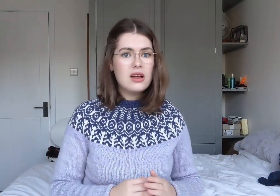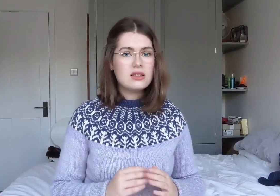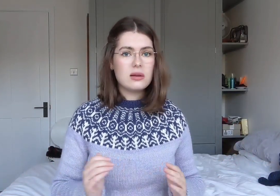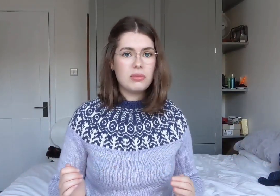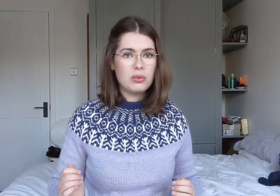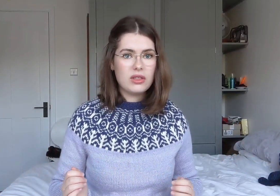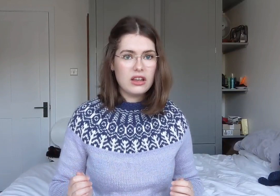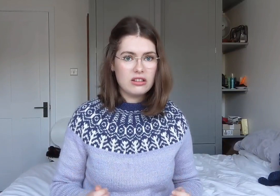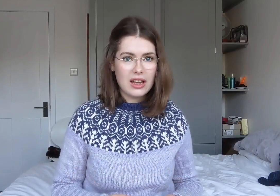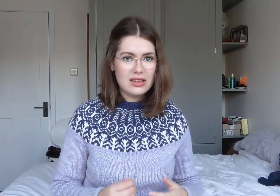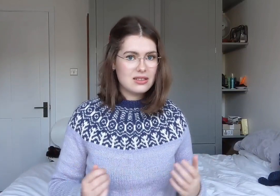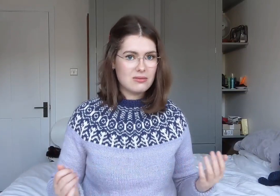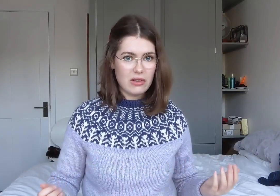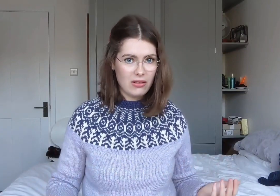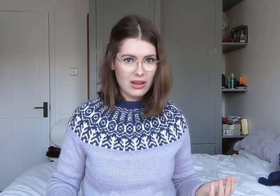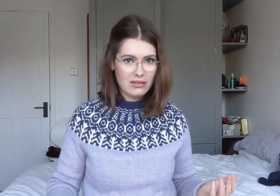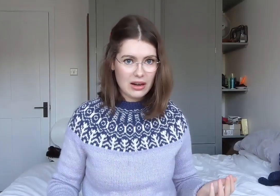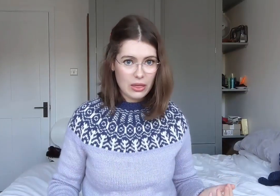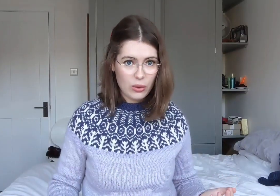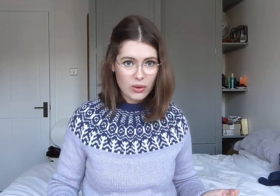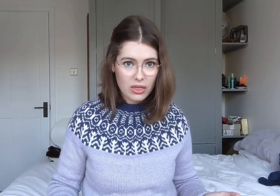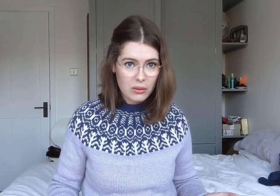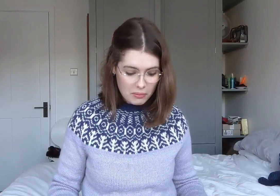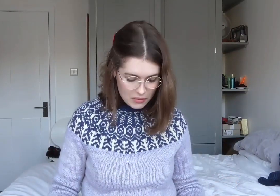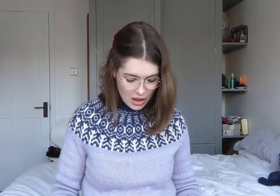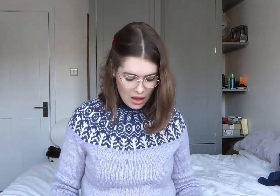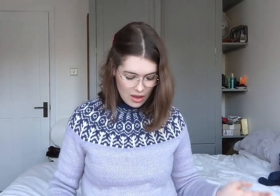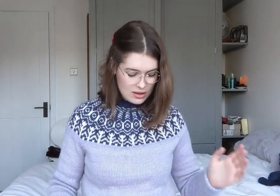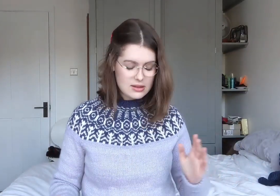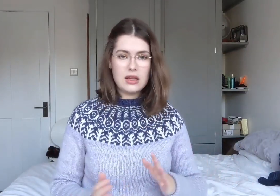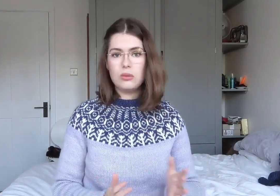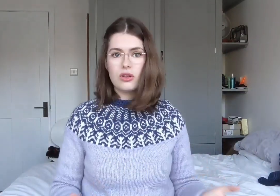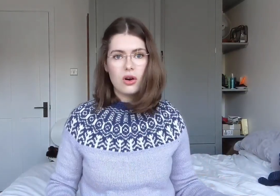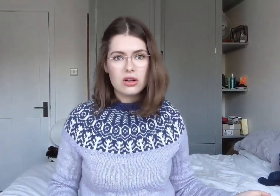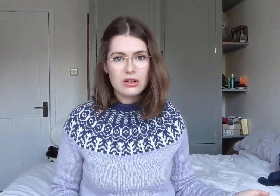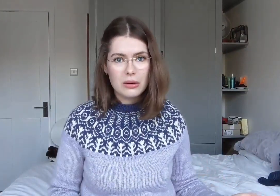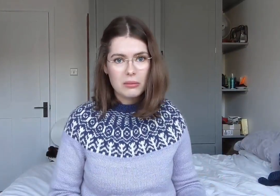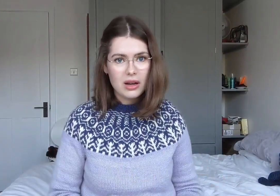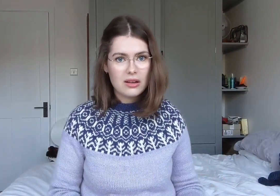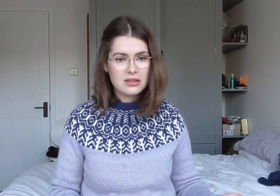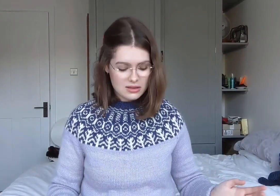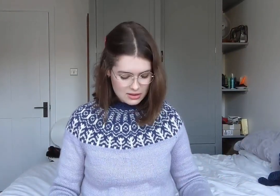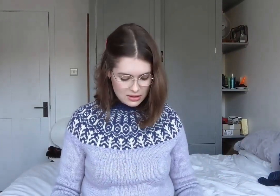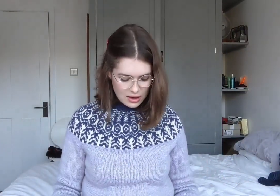Some people with hearing aids can't hear anything with them. Same with cochlear implants